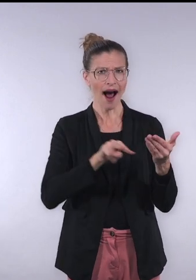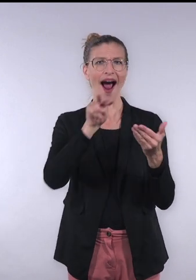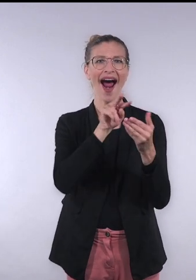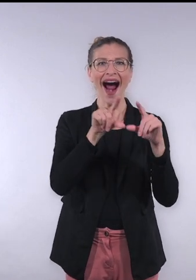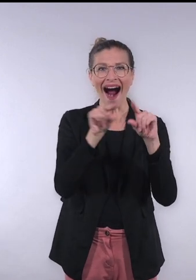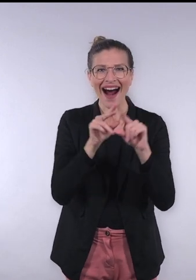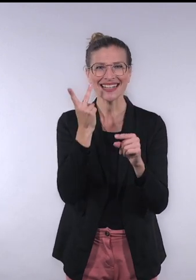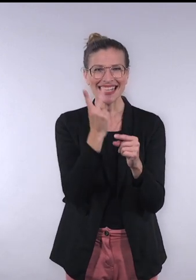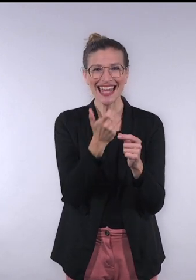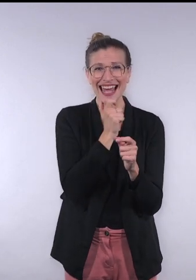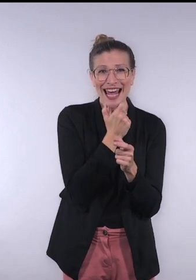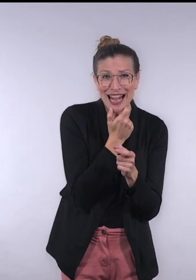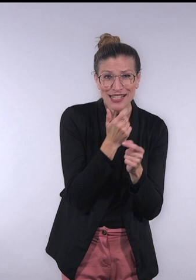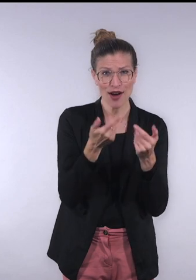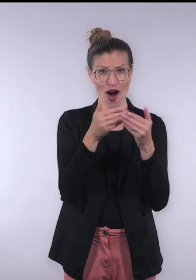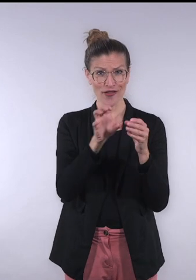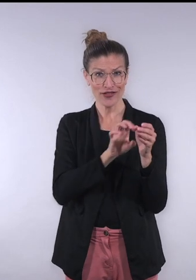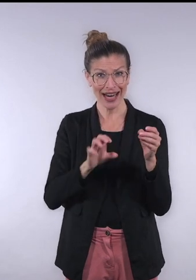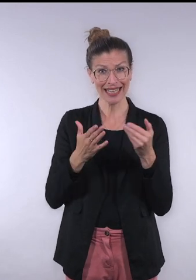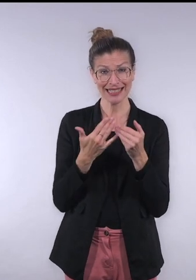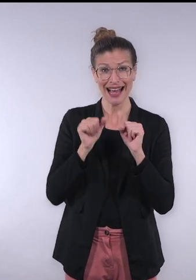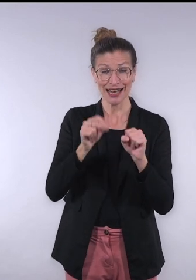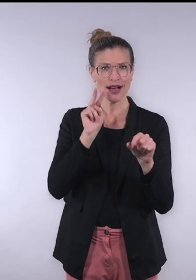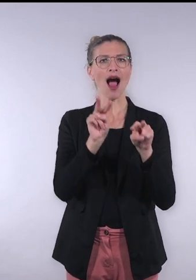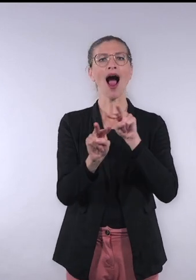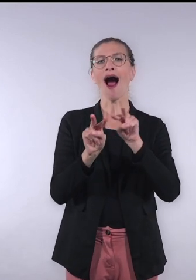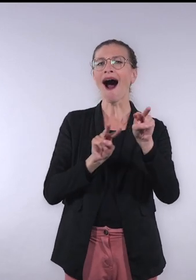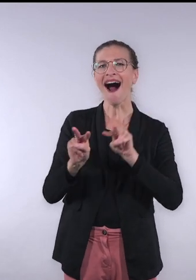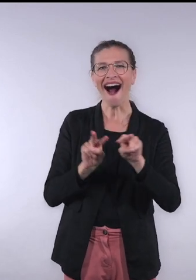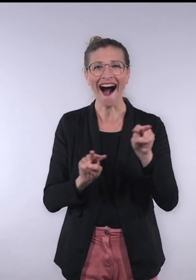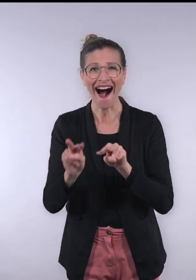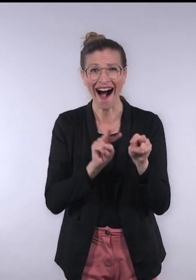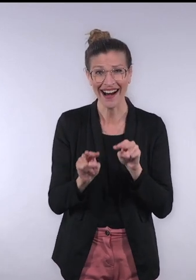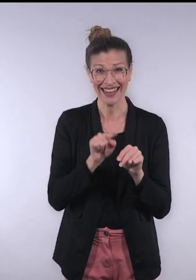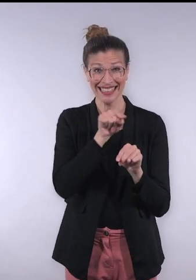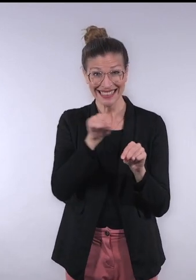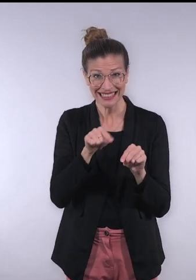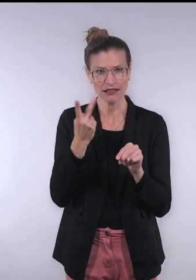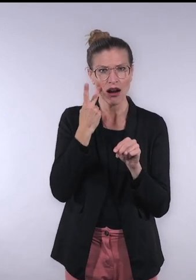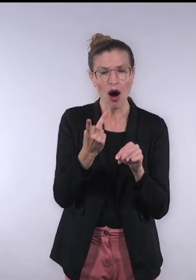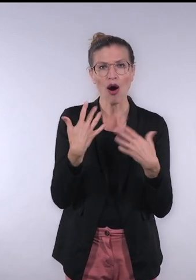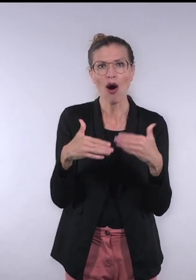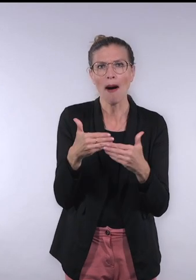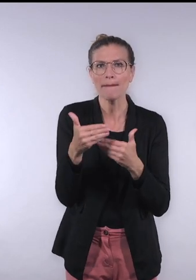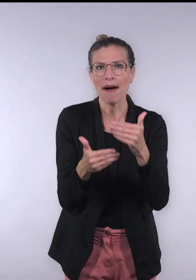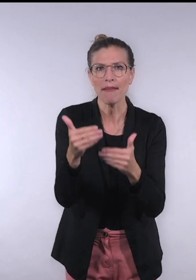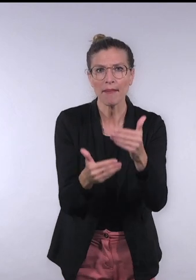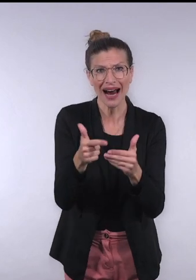Access Easy English also offers courses in Easy English. So there's no standards when you look at developing